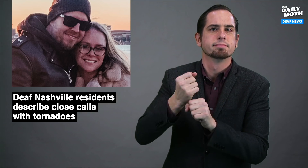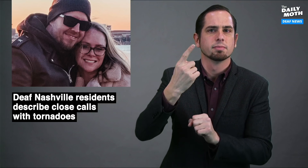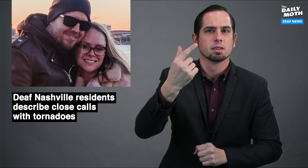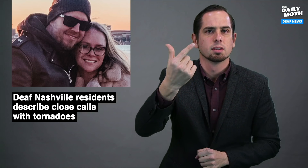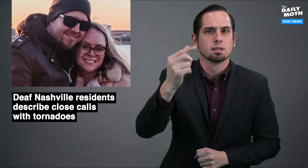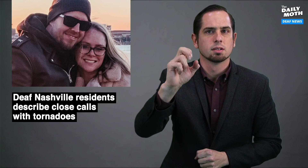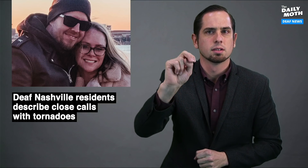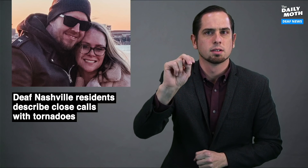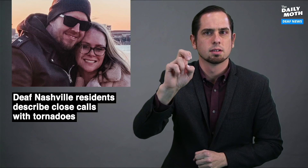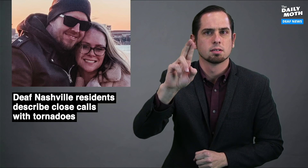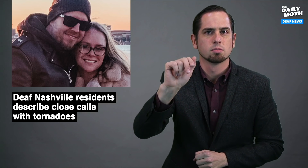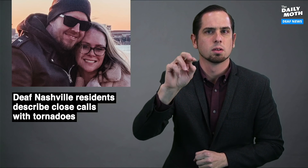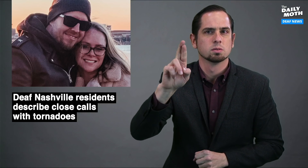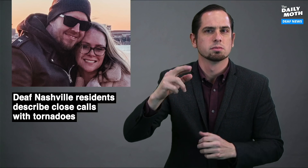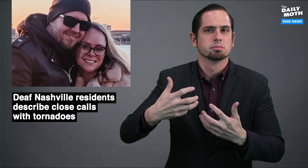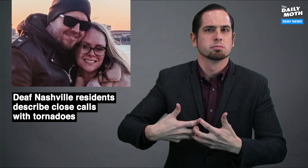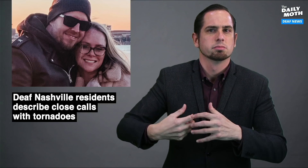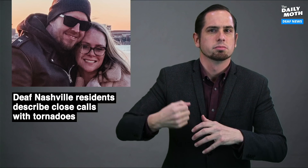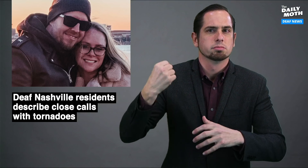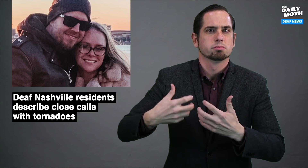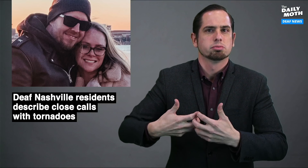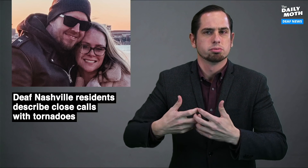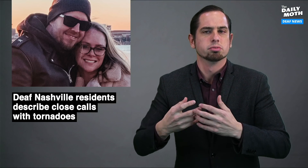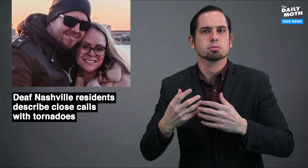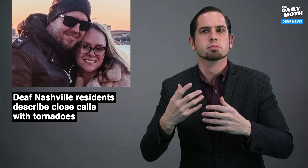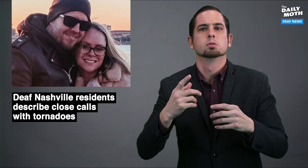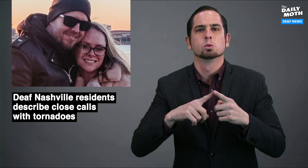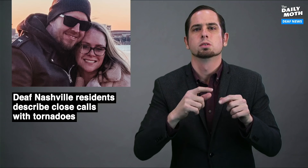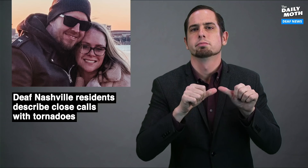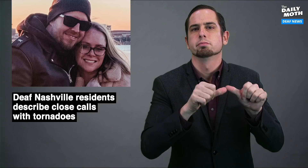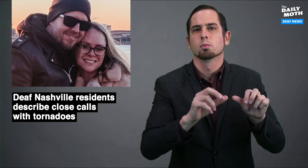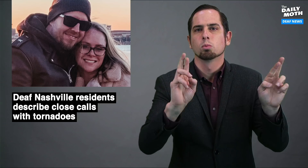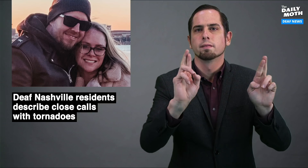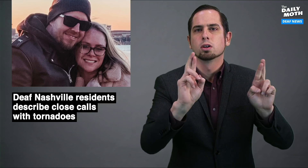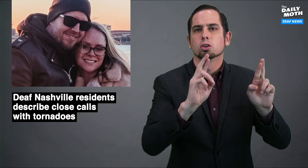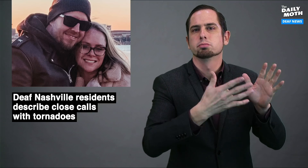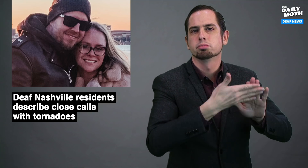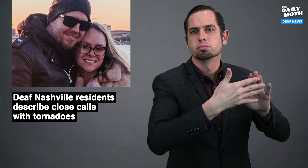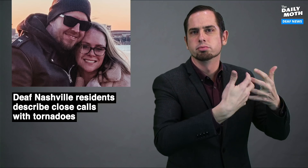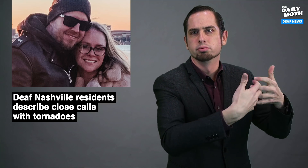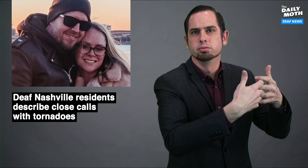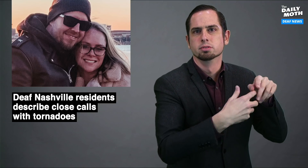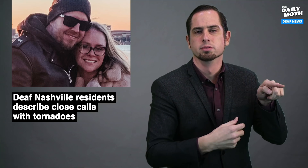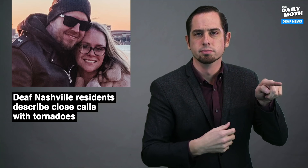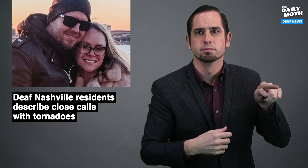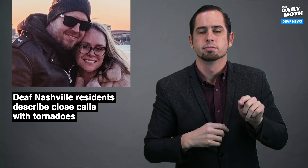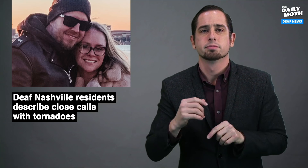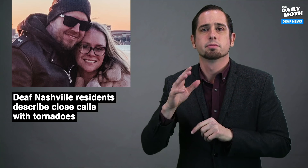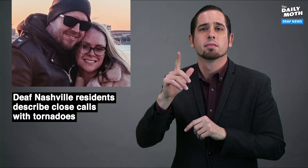They got a generator to keep the refrigerator running.